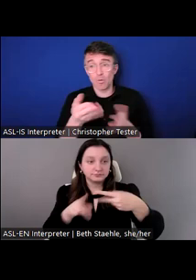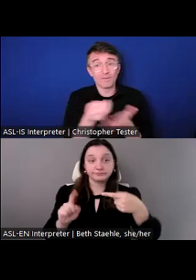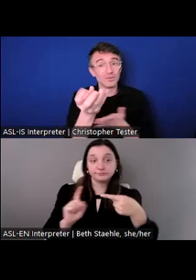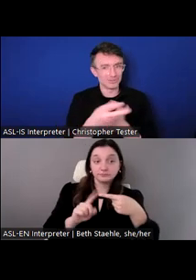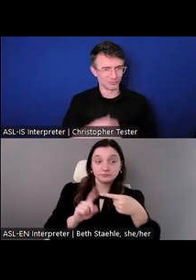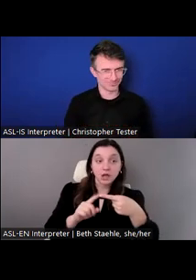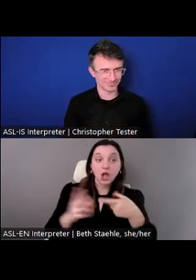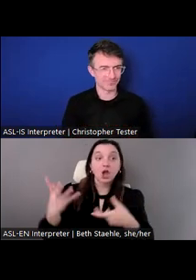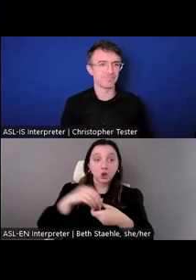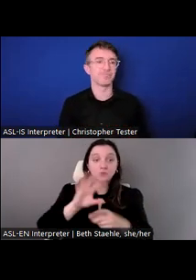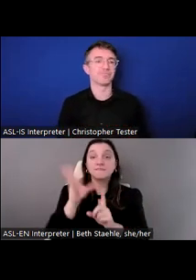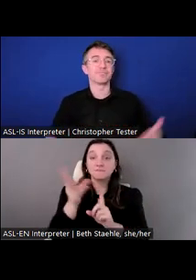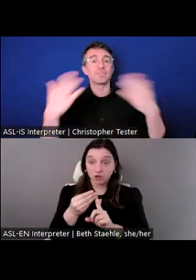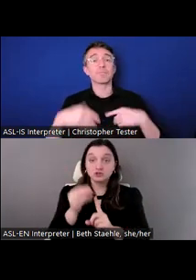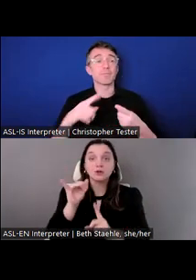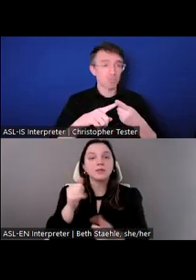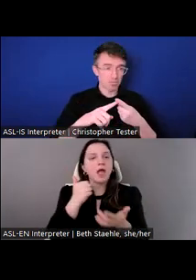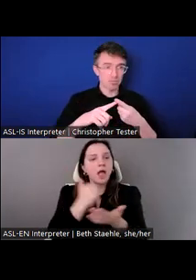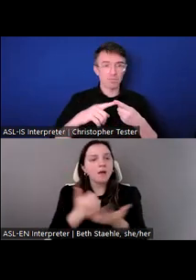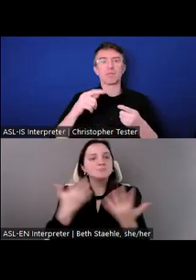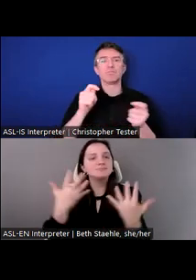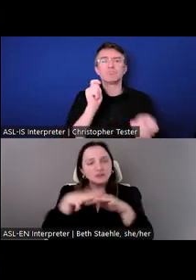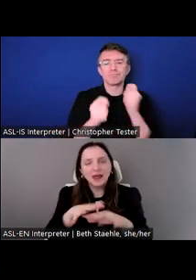and support persons with disabilities.